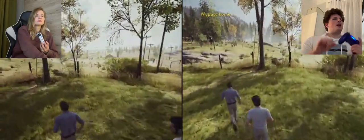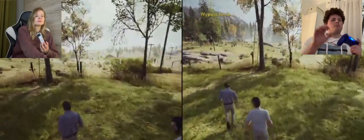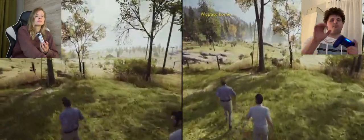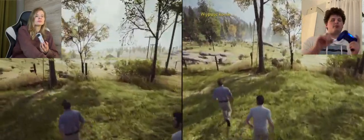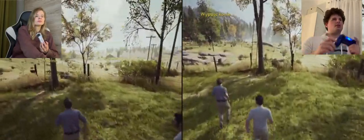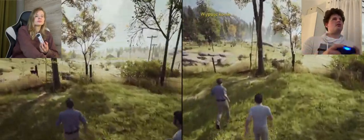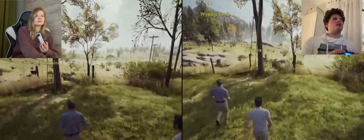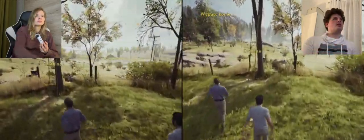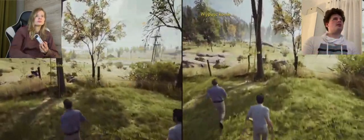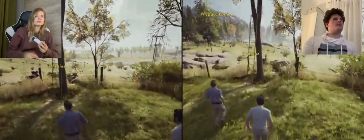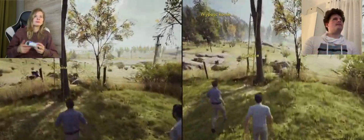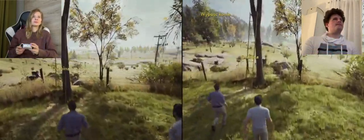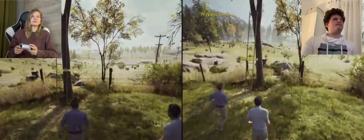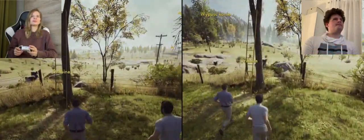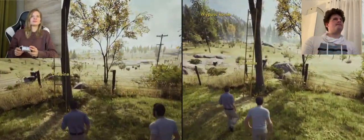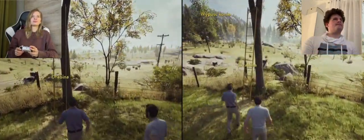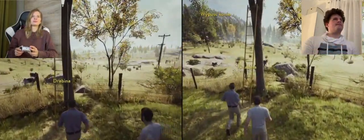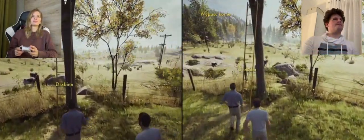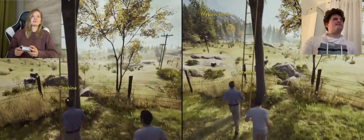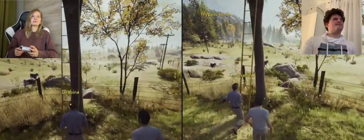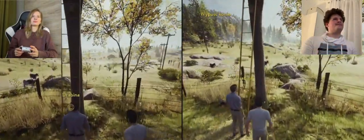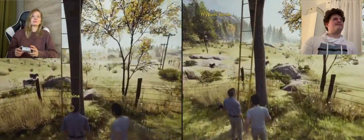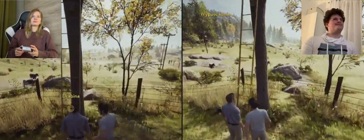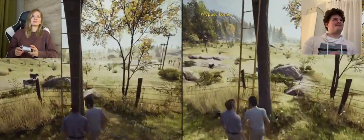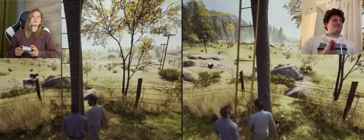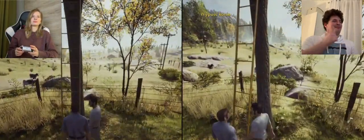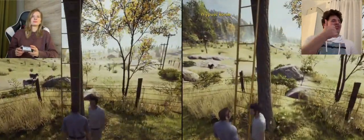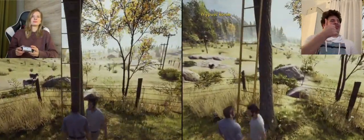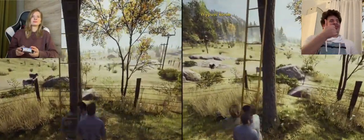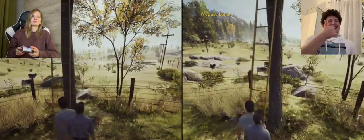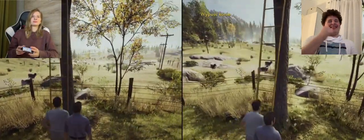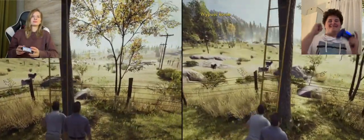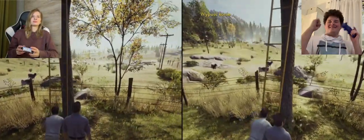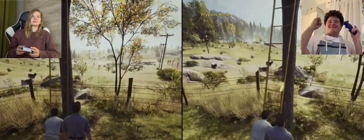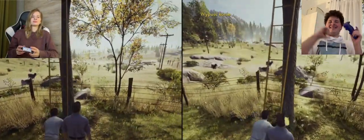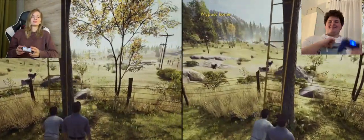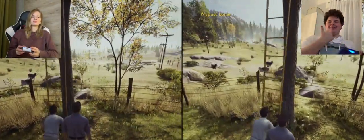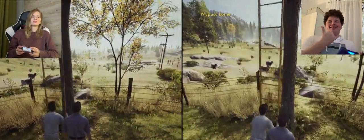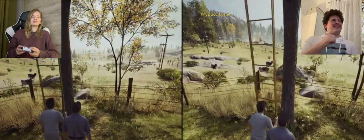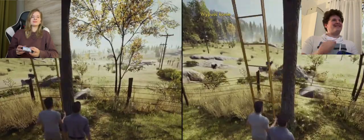A: We finally found a ladder A: Yeah, I beat her xD